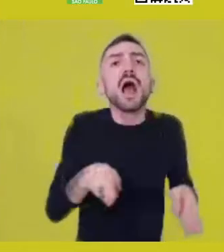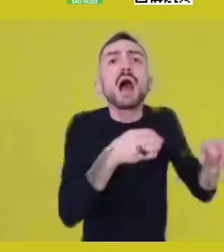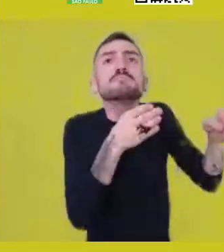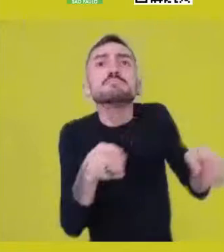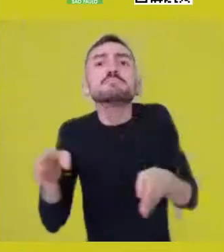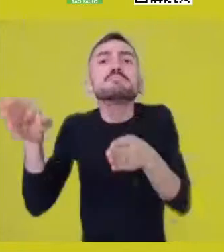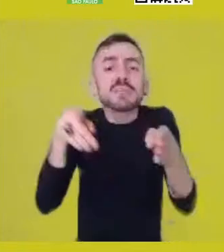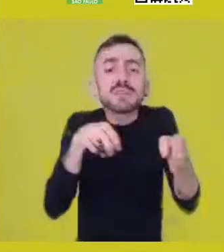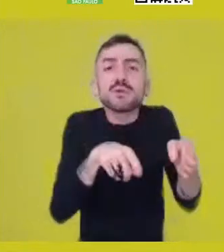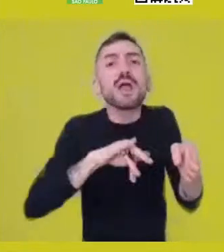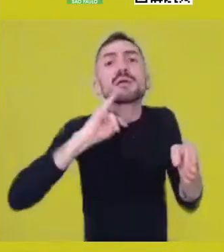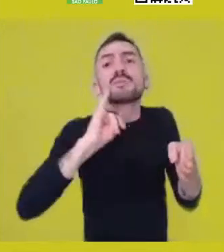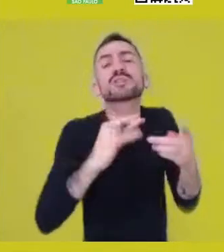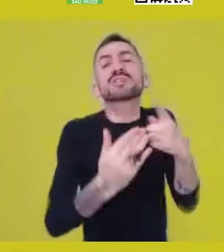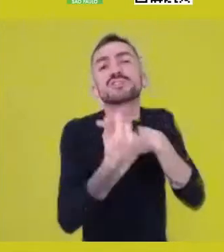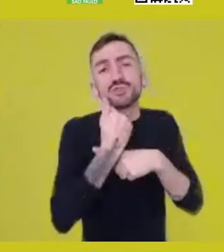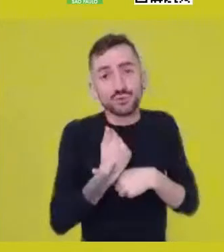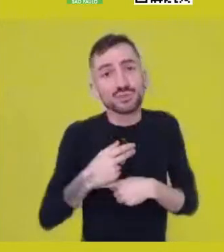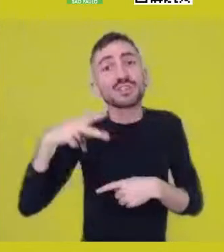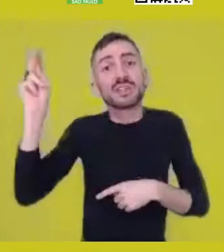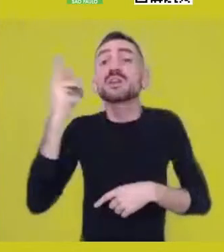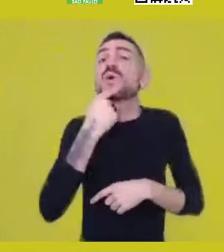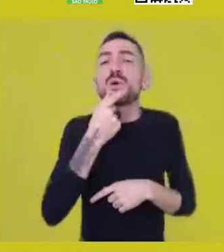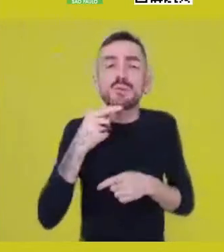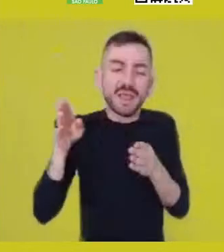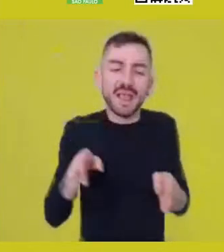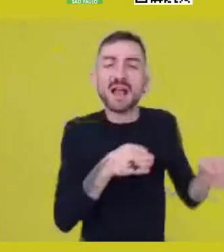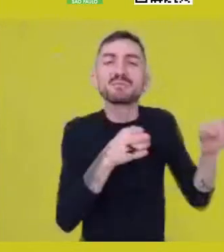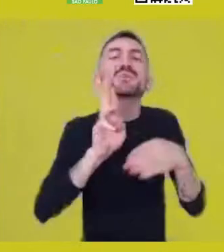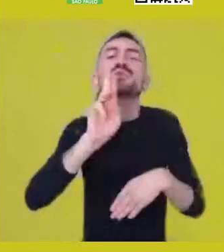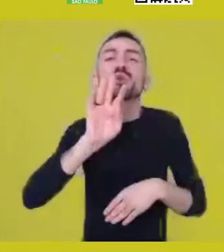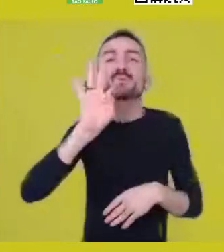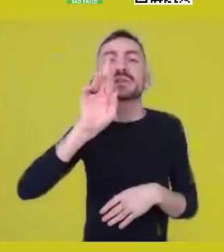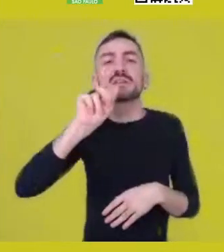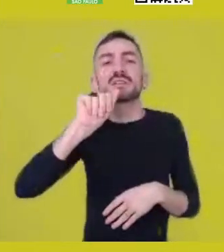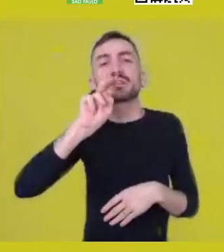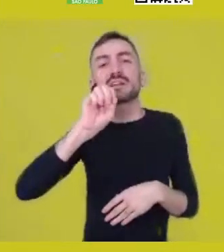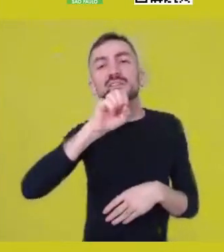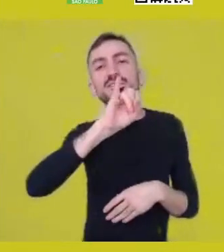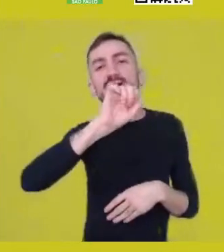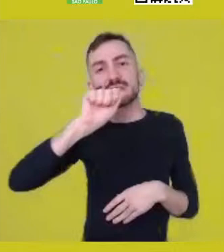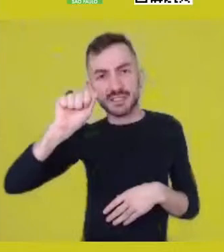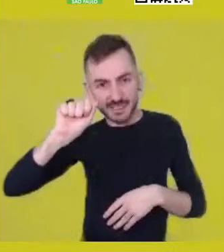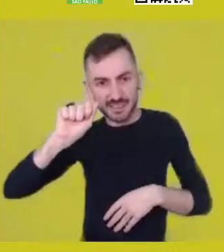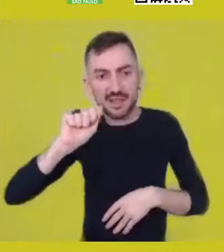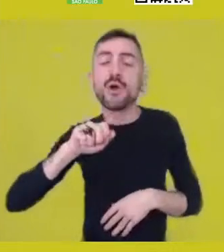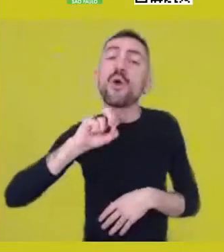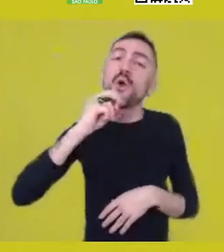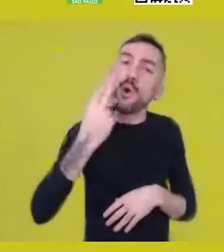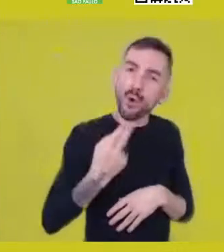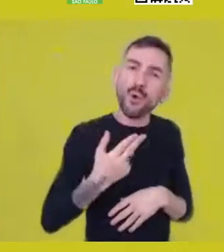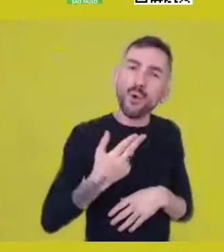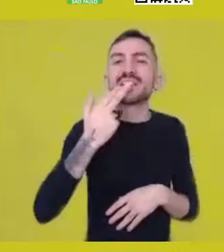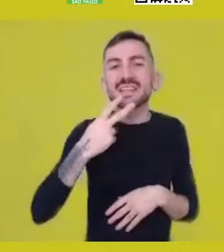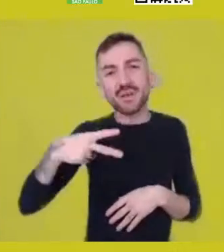which he calls the crossing, whom he calls a calm, silent person